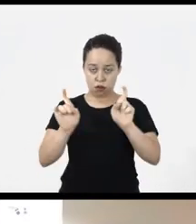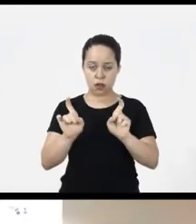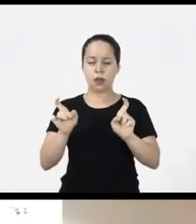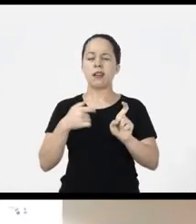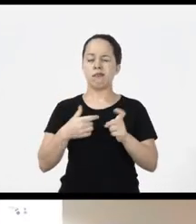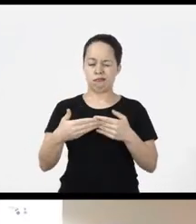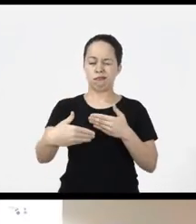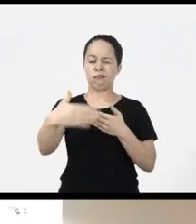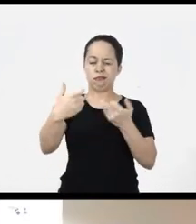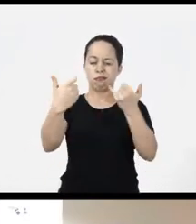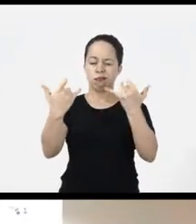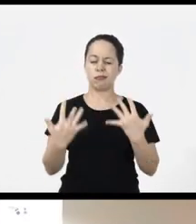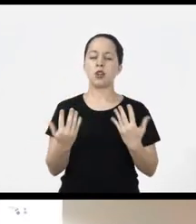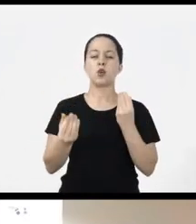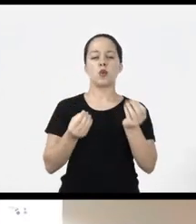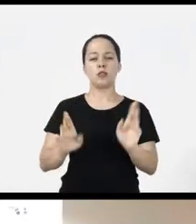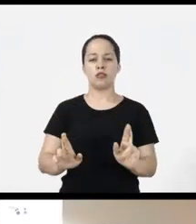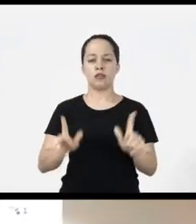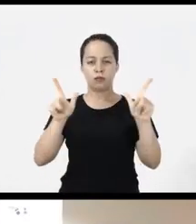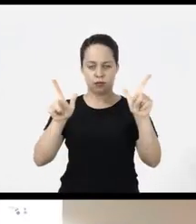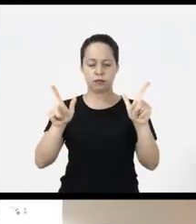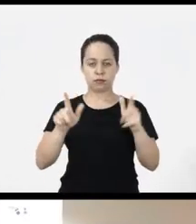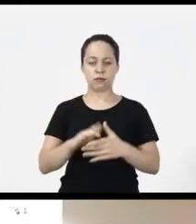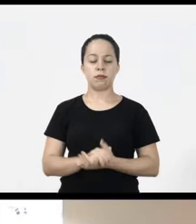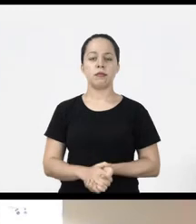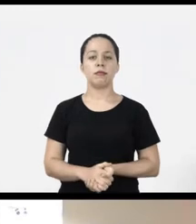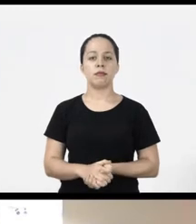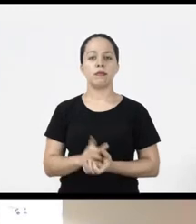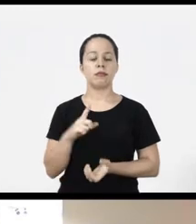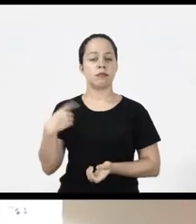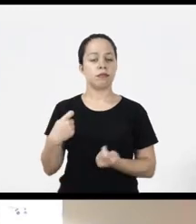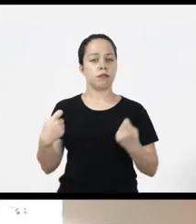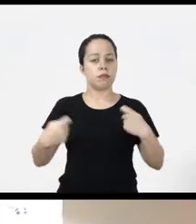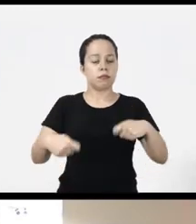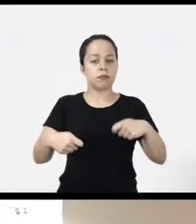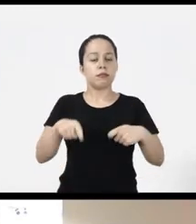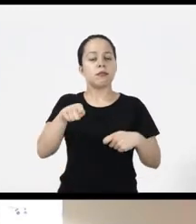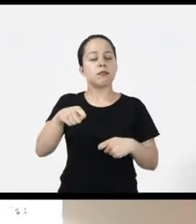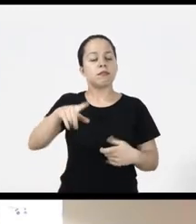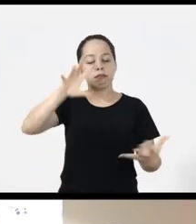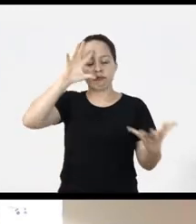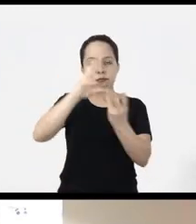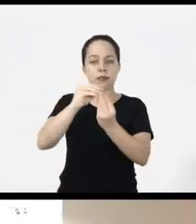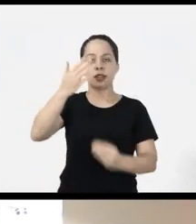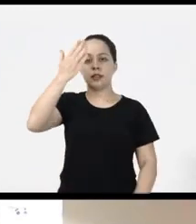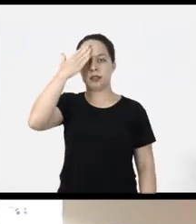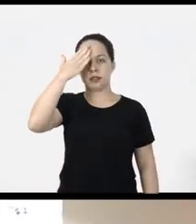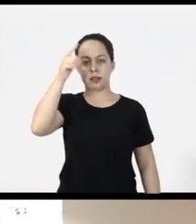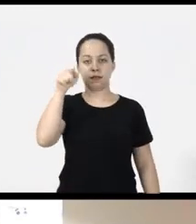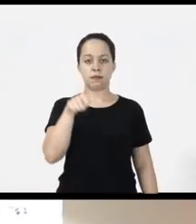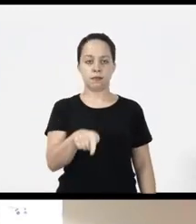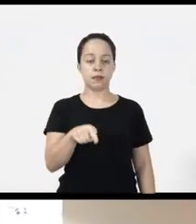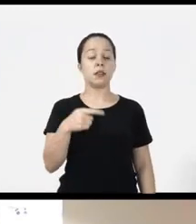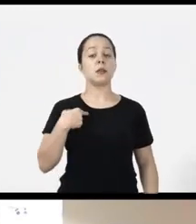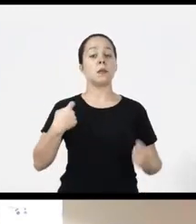and I'll have to explain a little of this difference we need to take this into consideration I